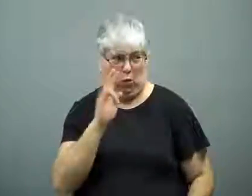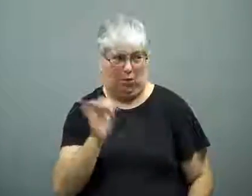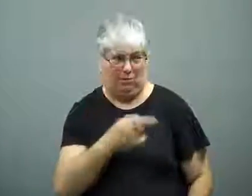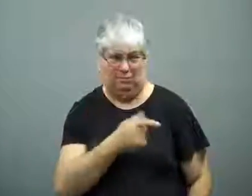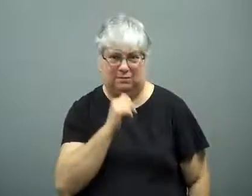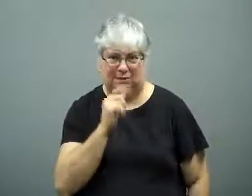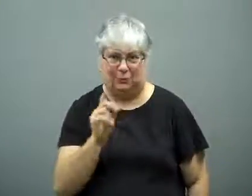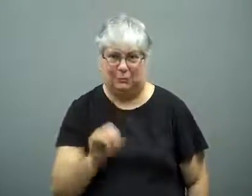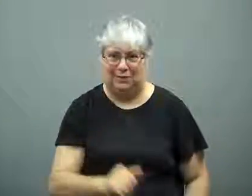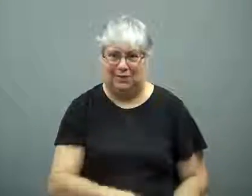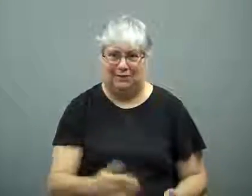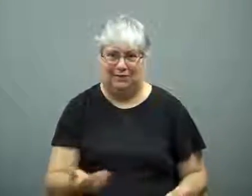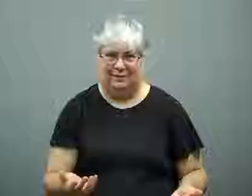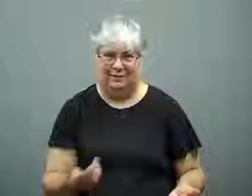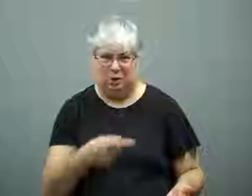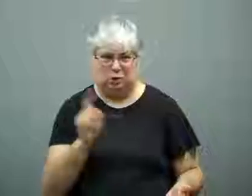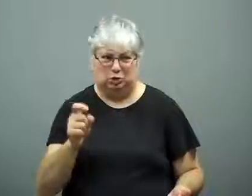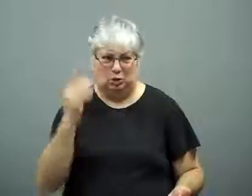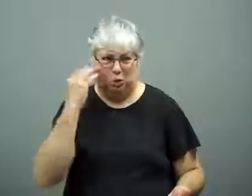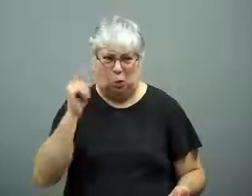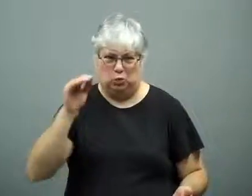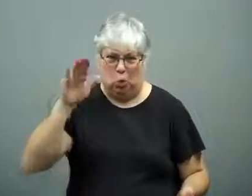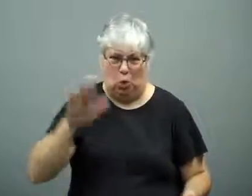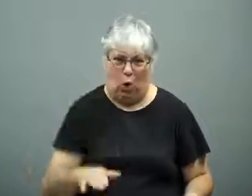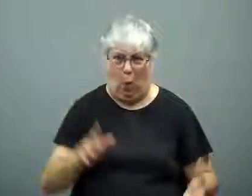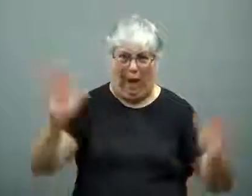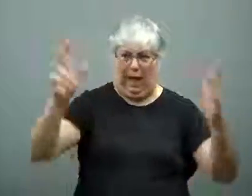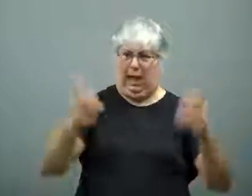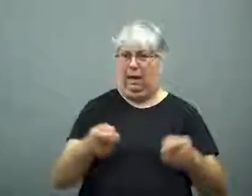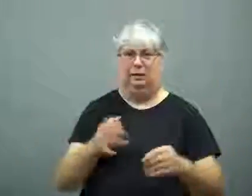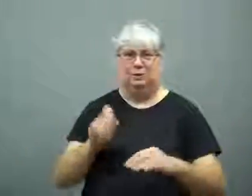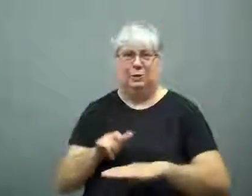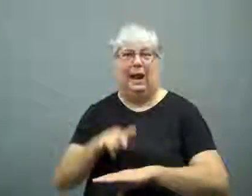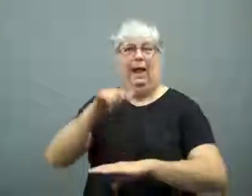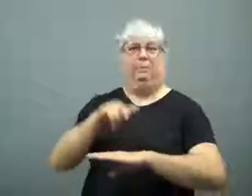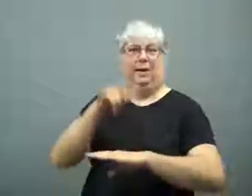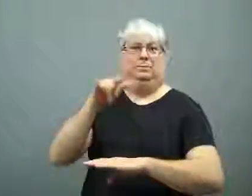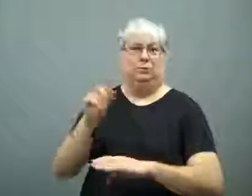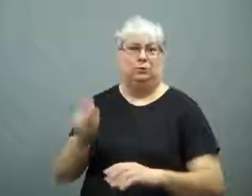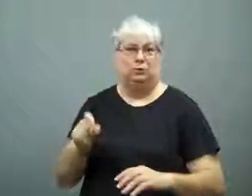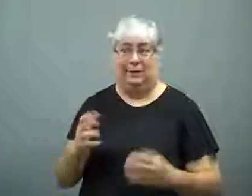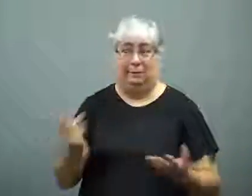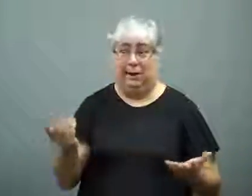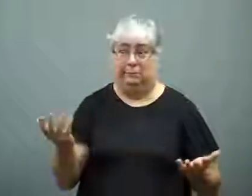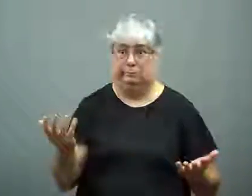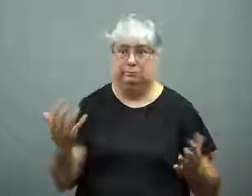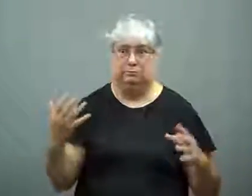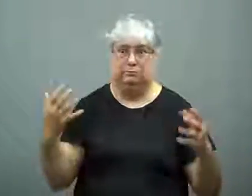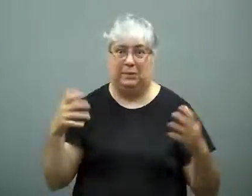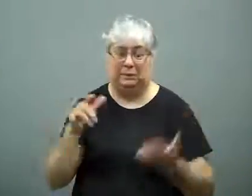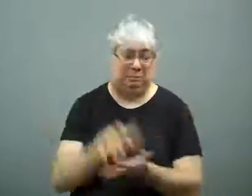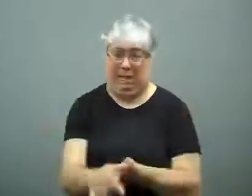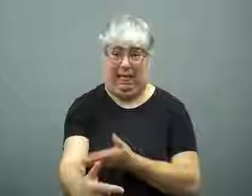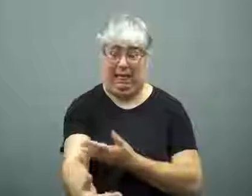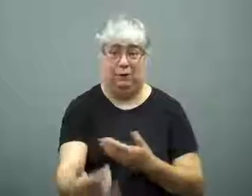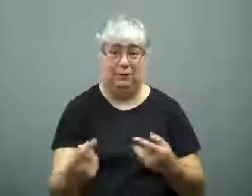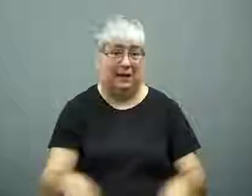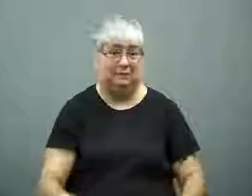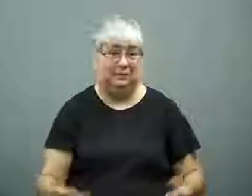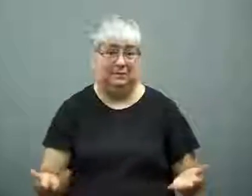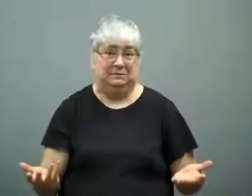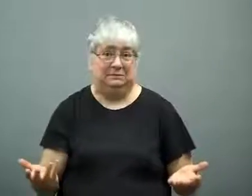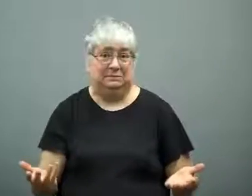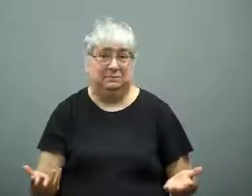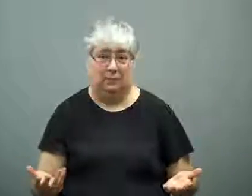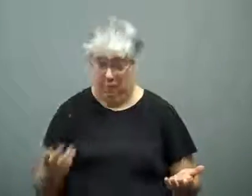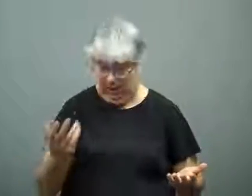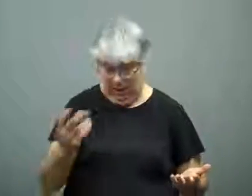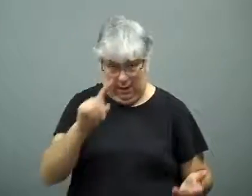Apparently this pilot didn't do that.